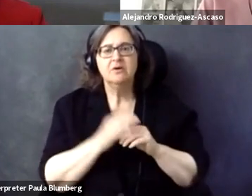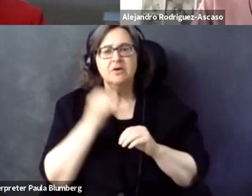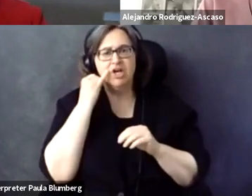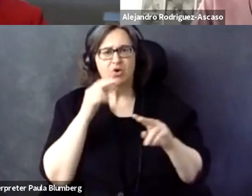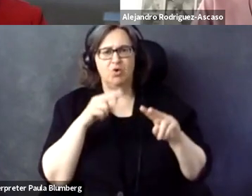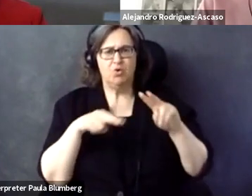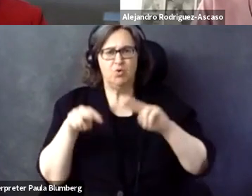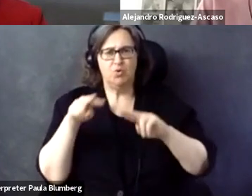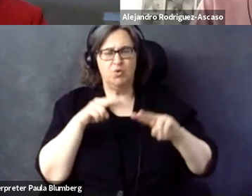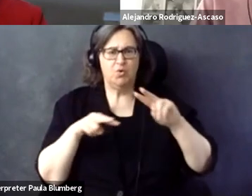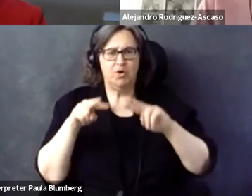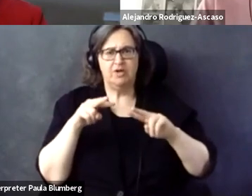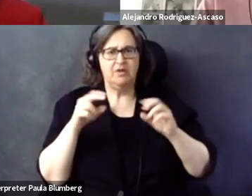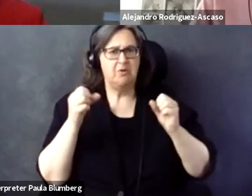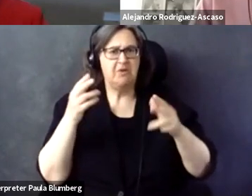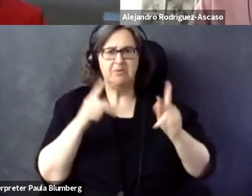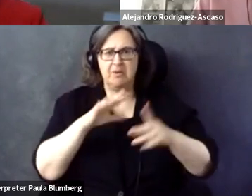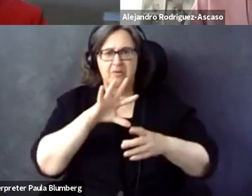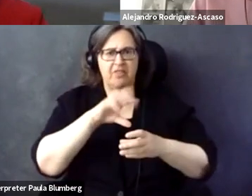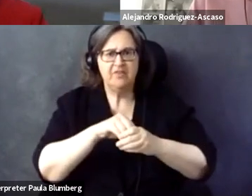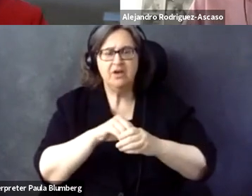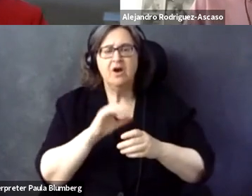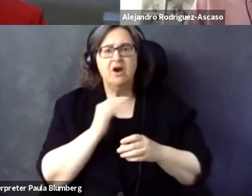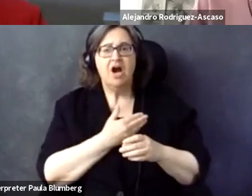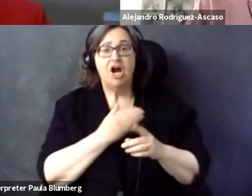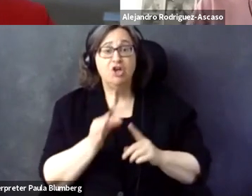our strength is really the focus on the people, on experts, on persons. So if